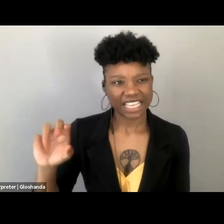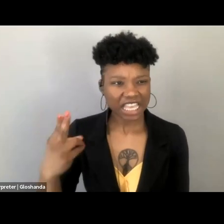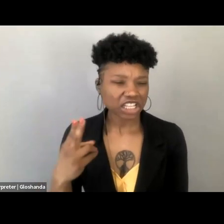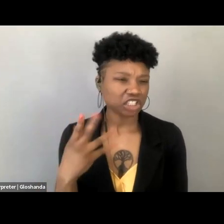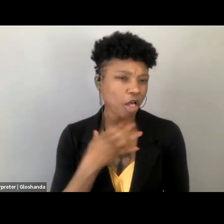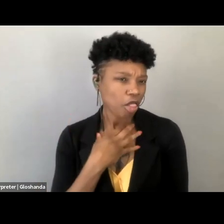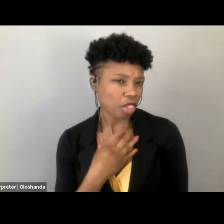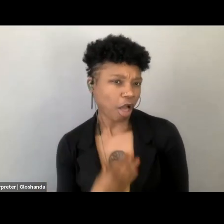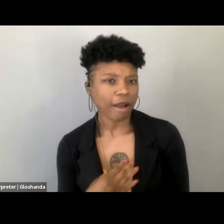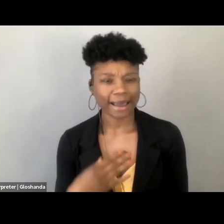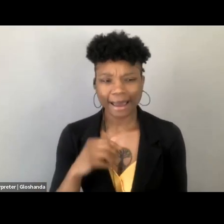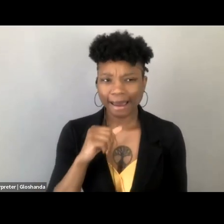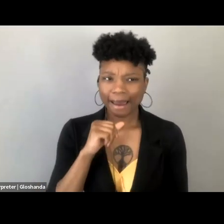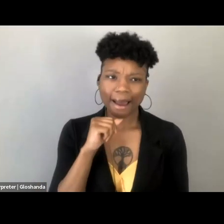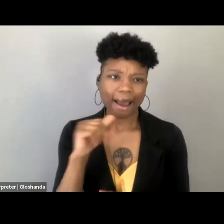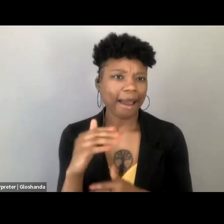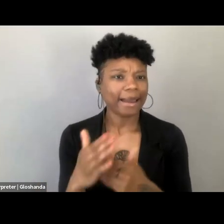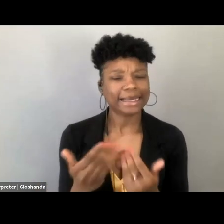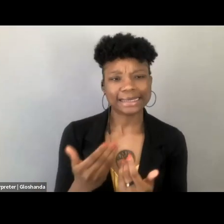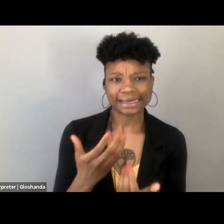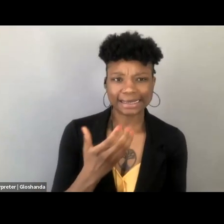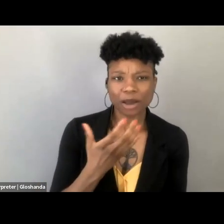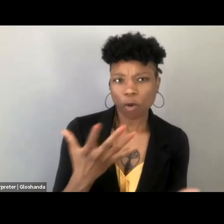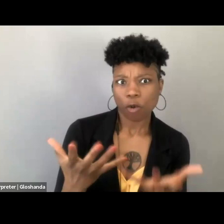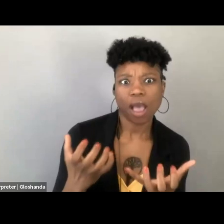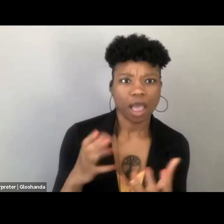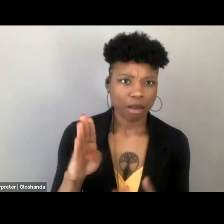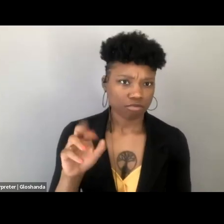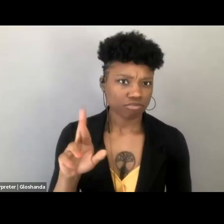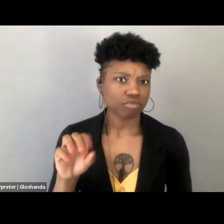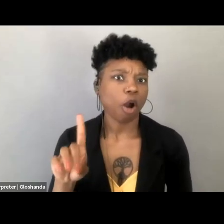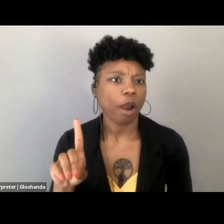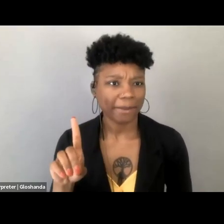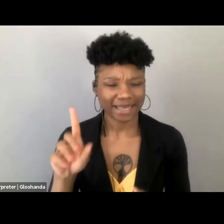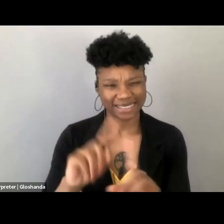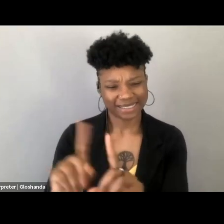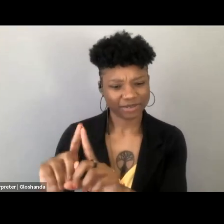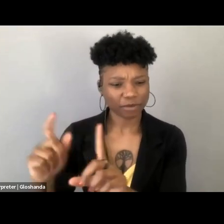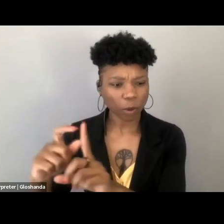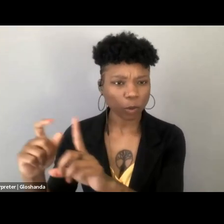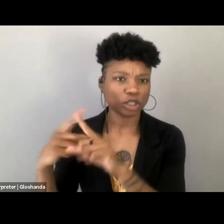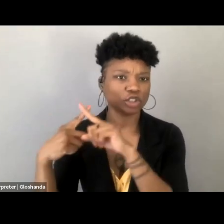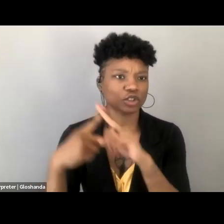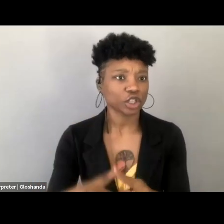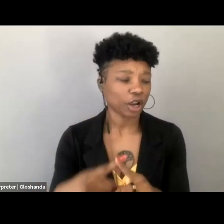I mean these are all just loaded ideological terms, which structurally set this up to target queer expression in particular,